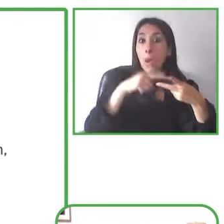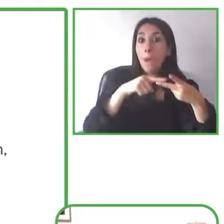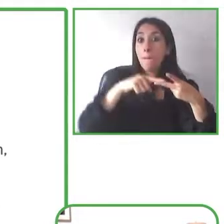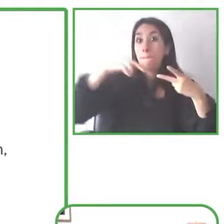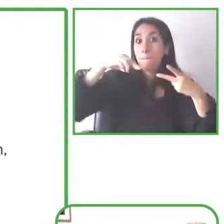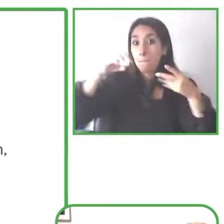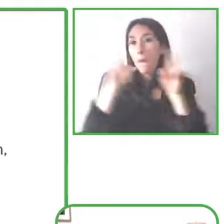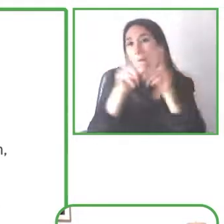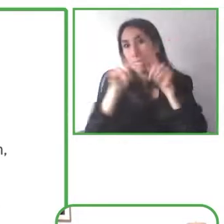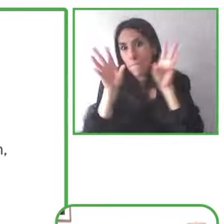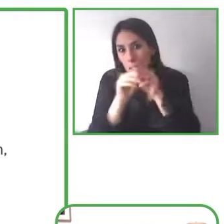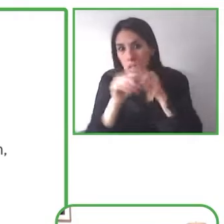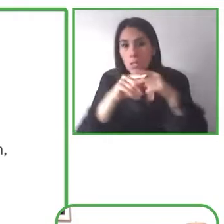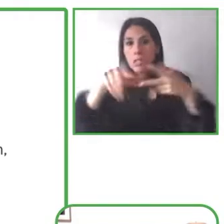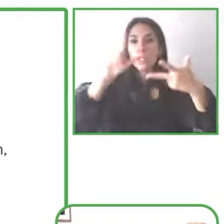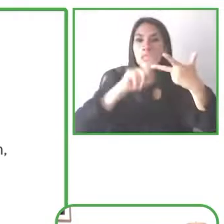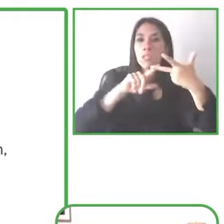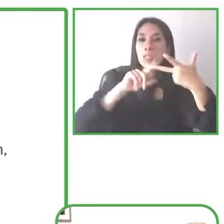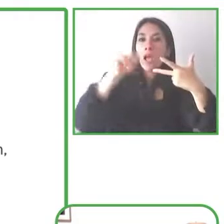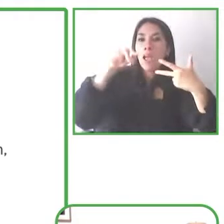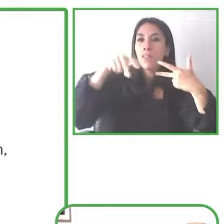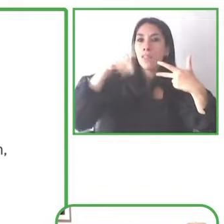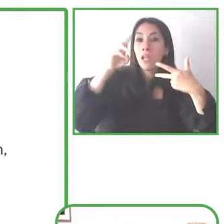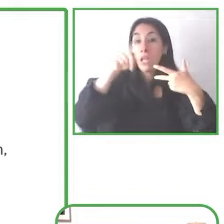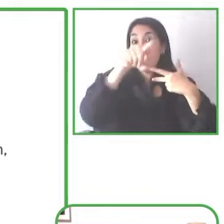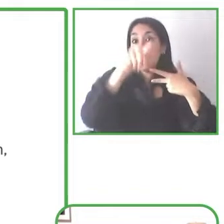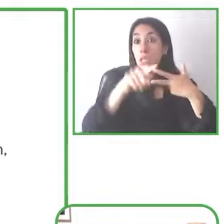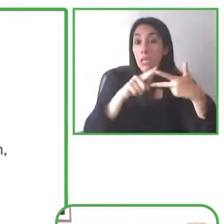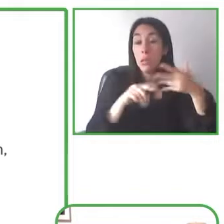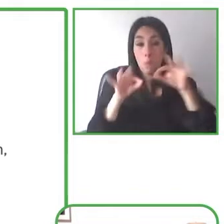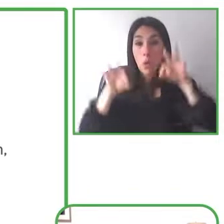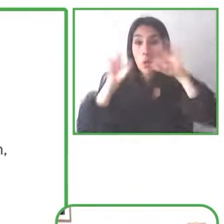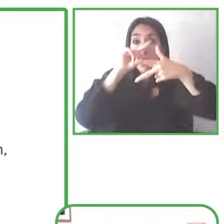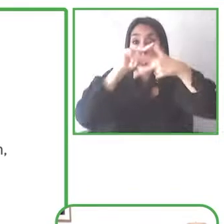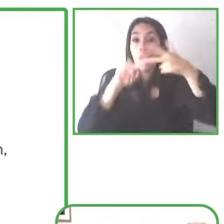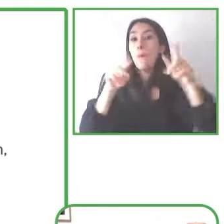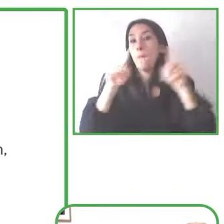during the pandemic when we had so many people relying so heavily on